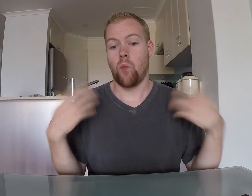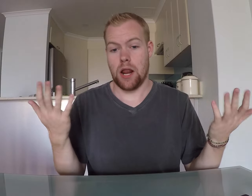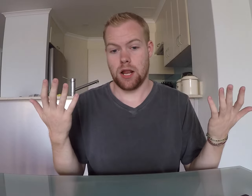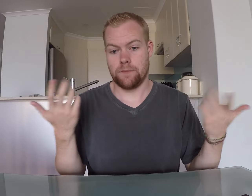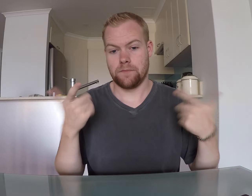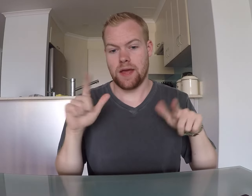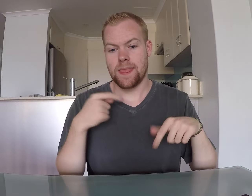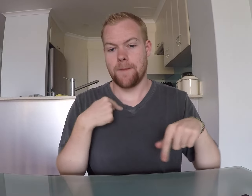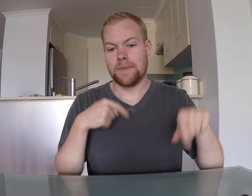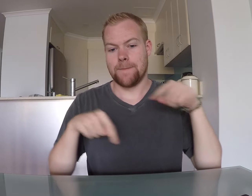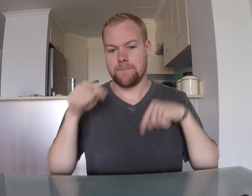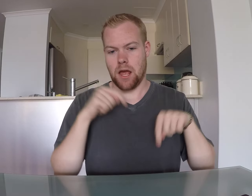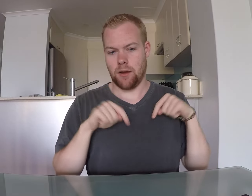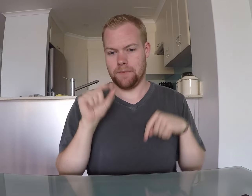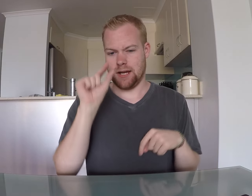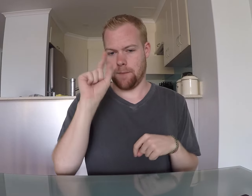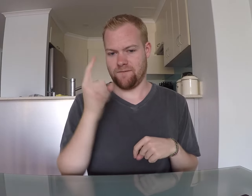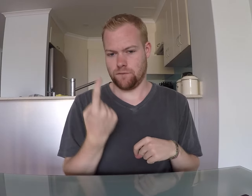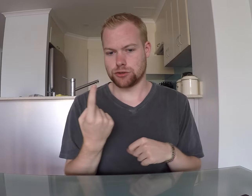Well, let me back up a little bit first.